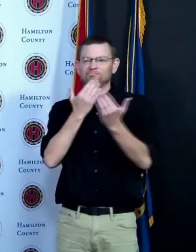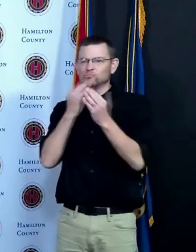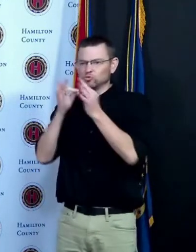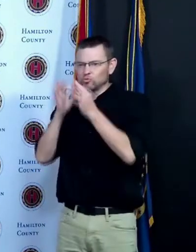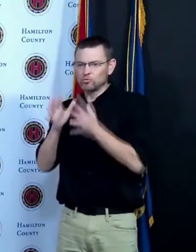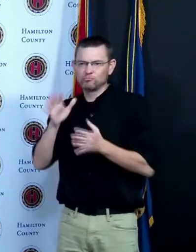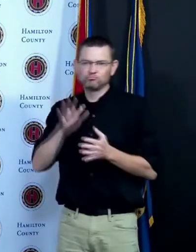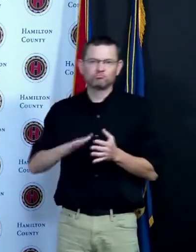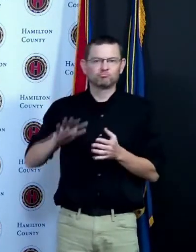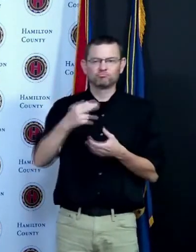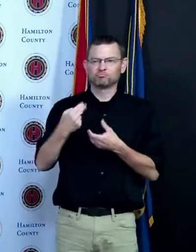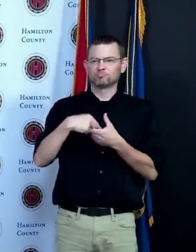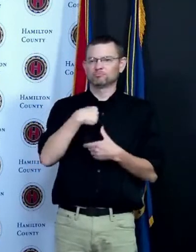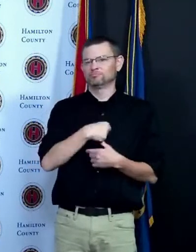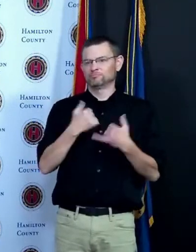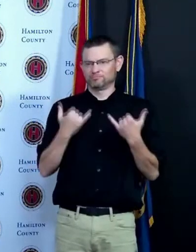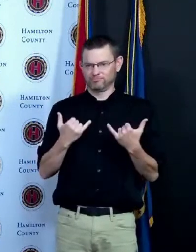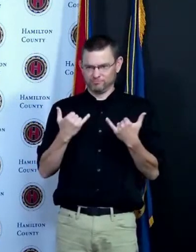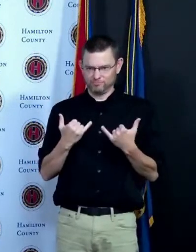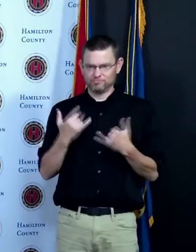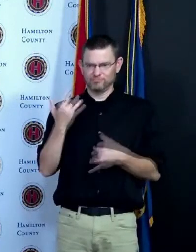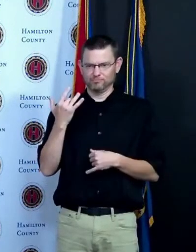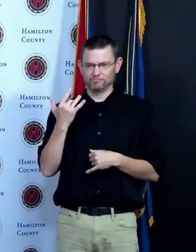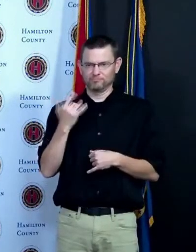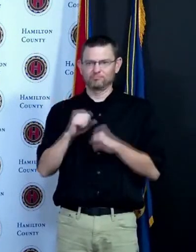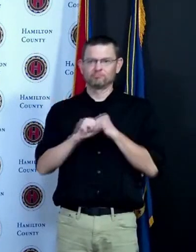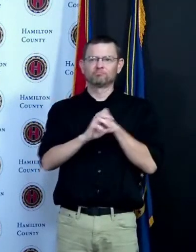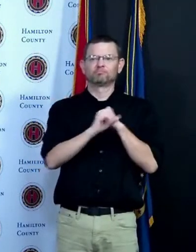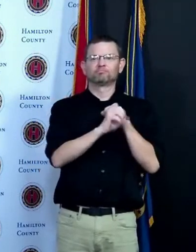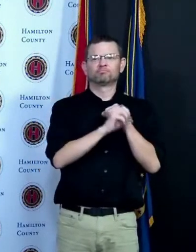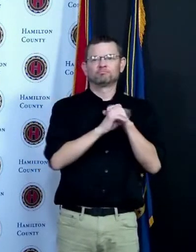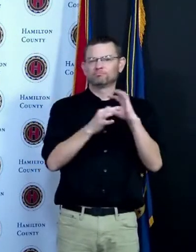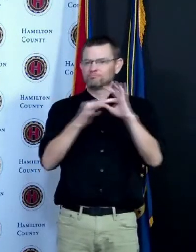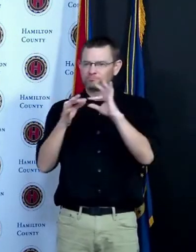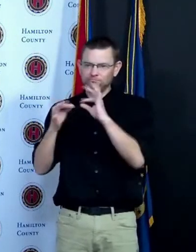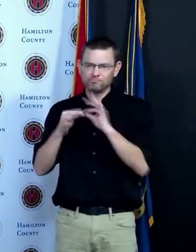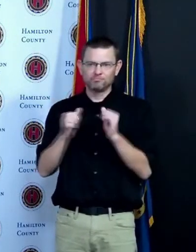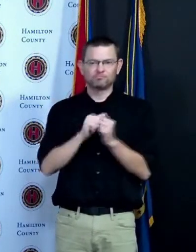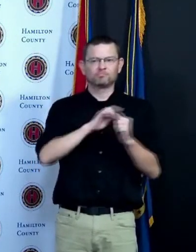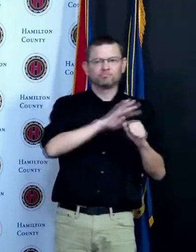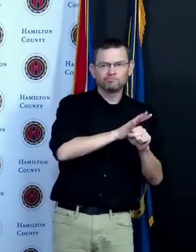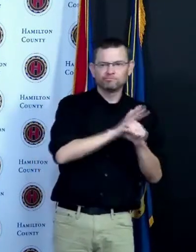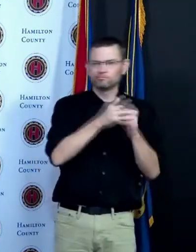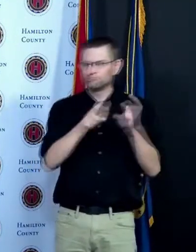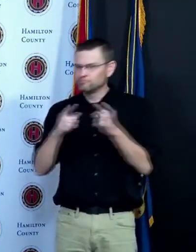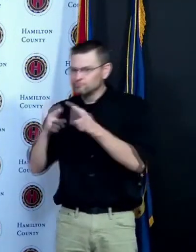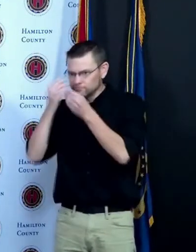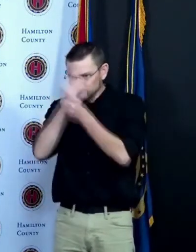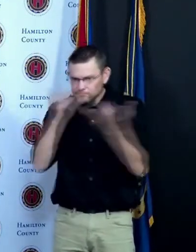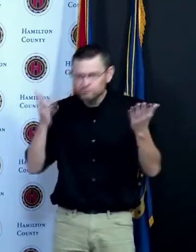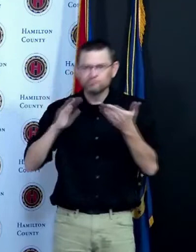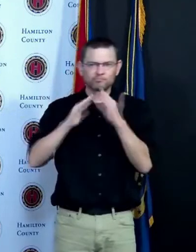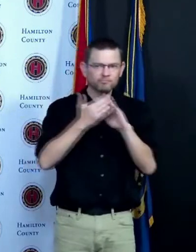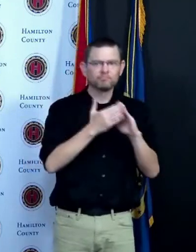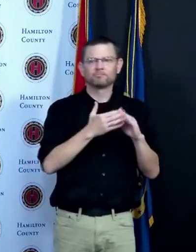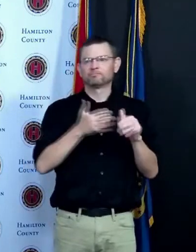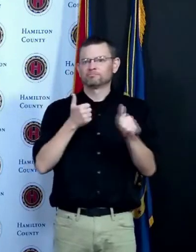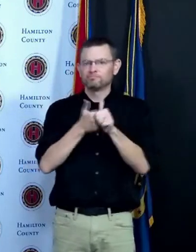to push out the message related to Covid-19 but today we want to do a special celebration of